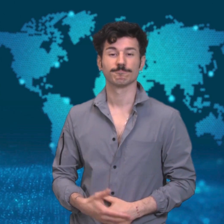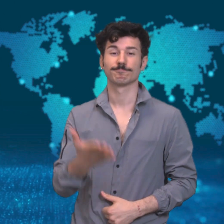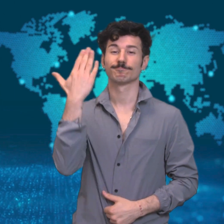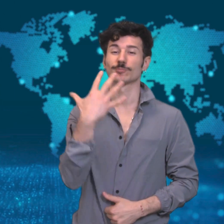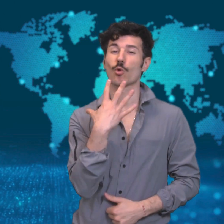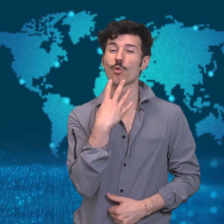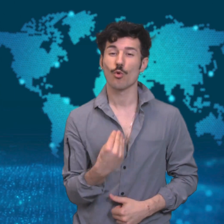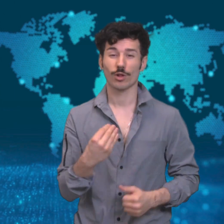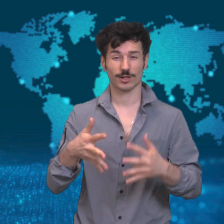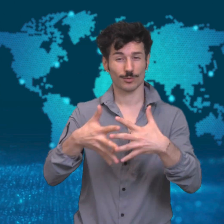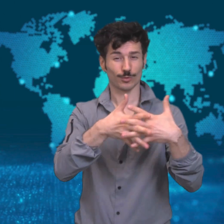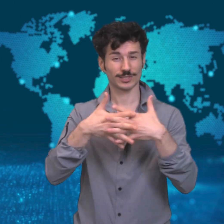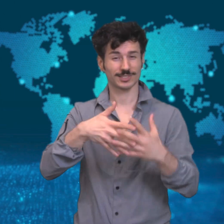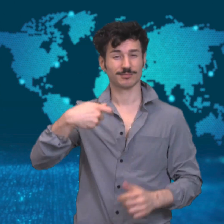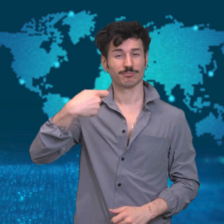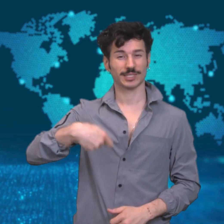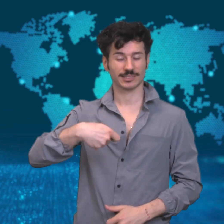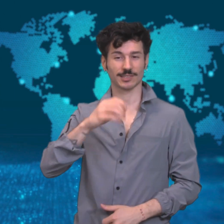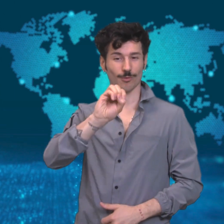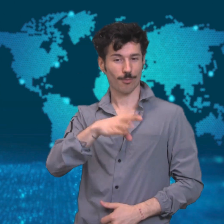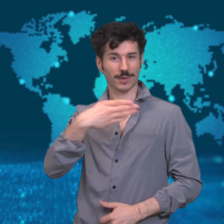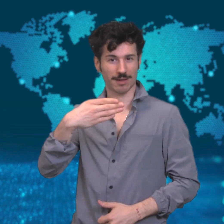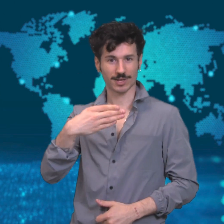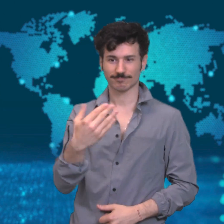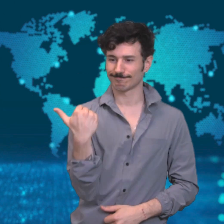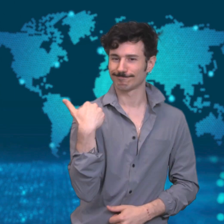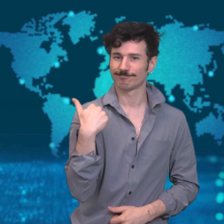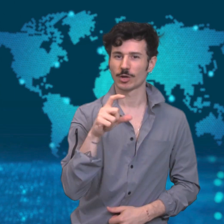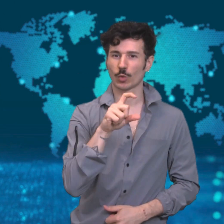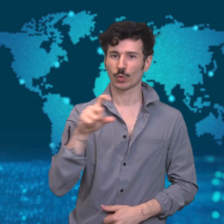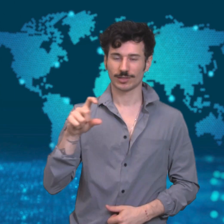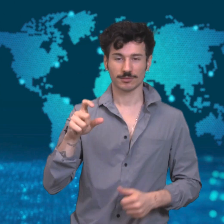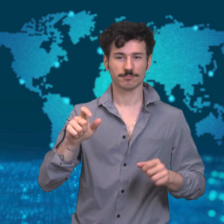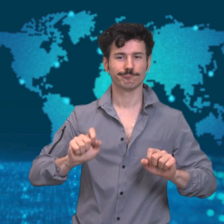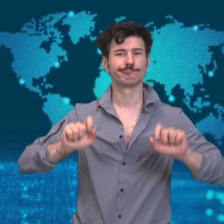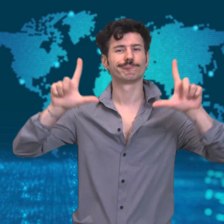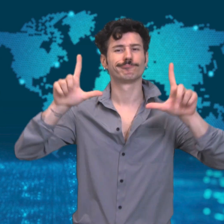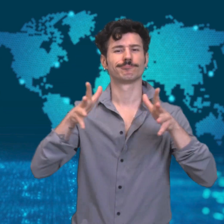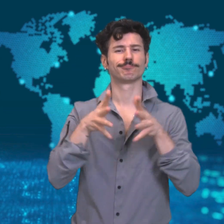[Alessio]: The former US President Barack Obama